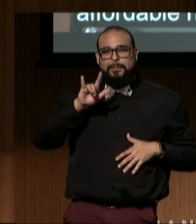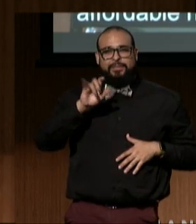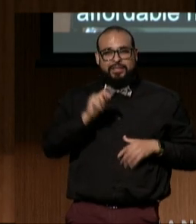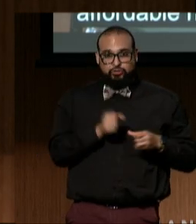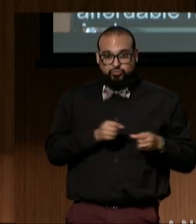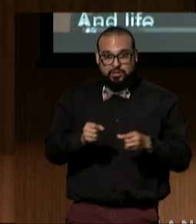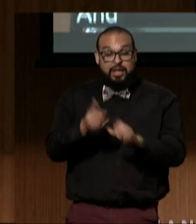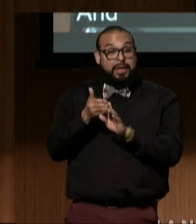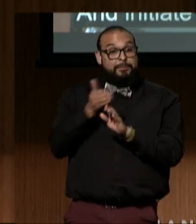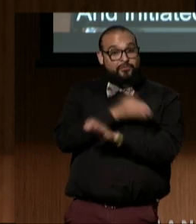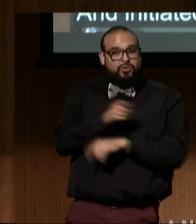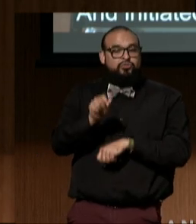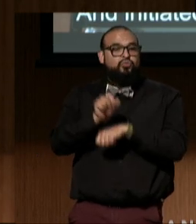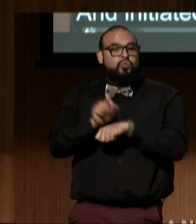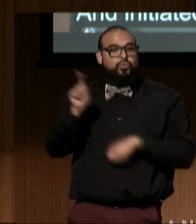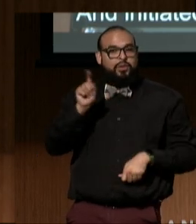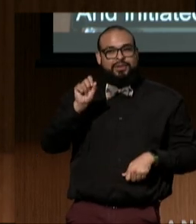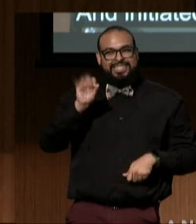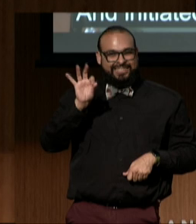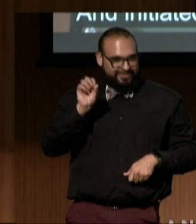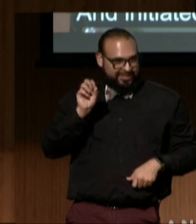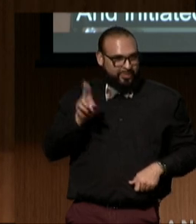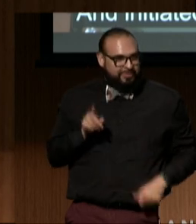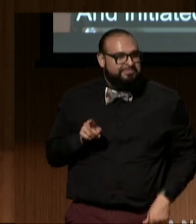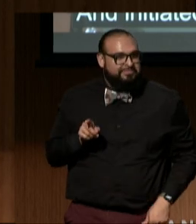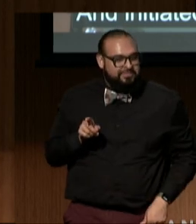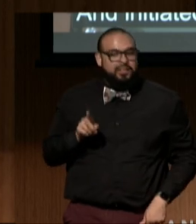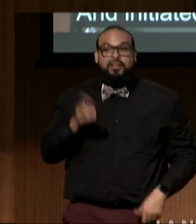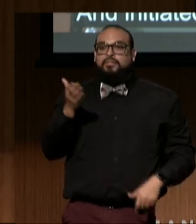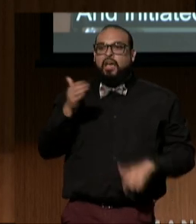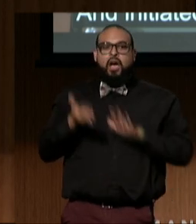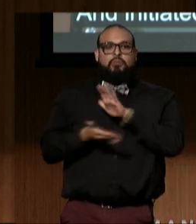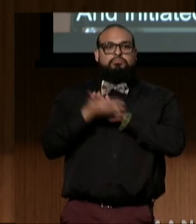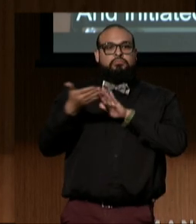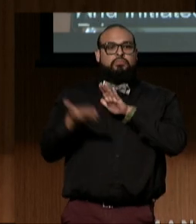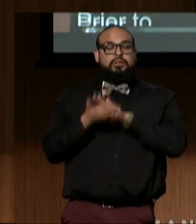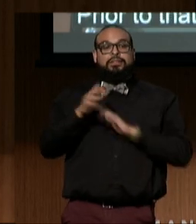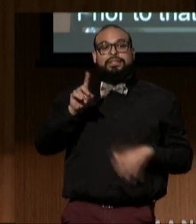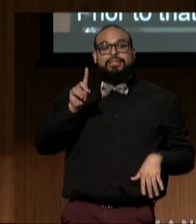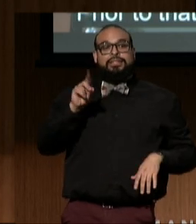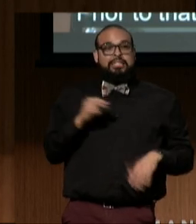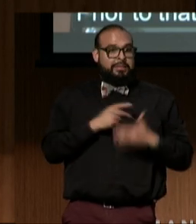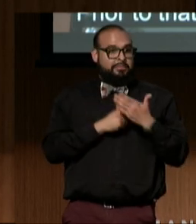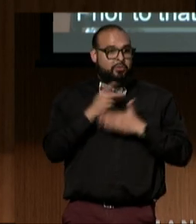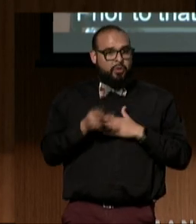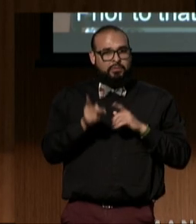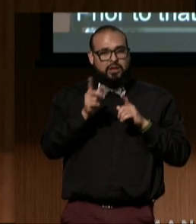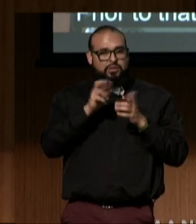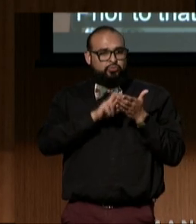Nicole worked at San Francisco State University, where she ran the Disability Programs and Research Center,